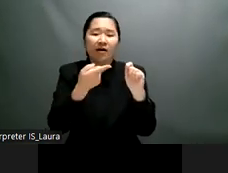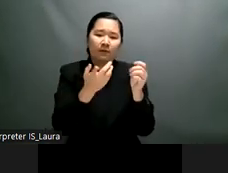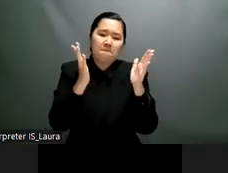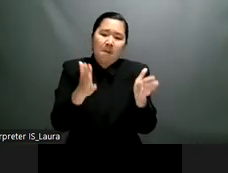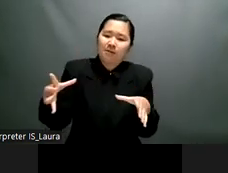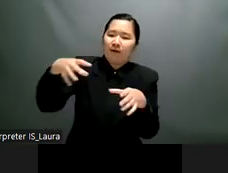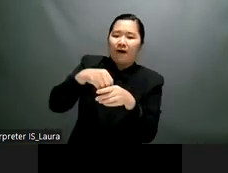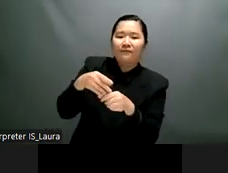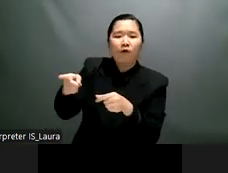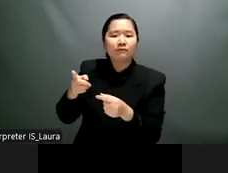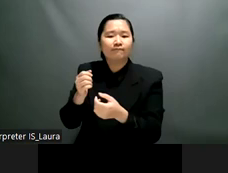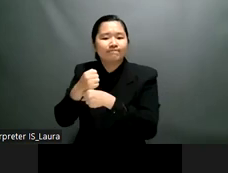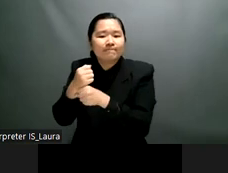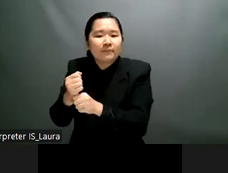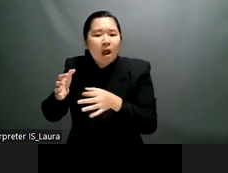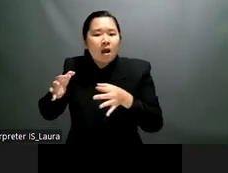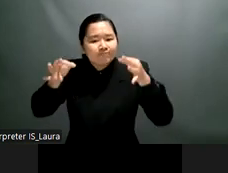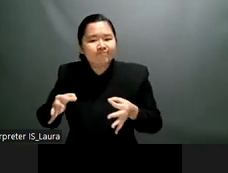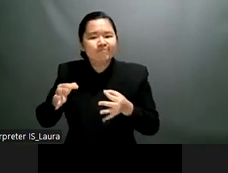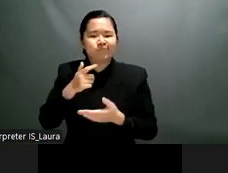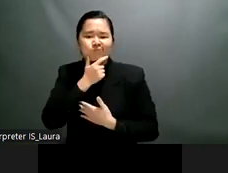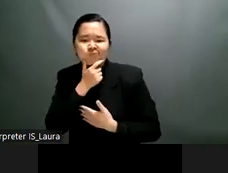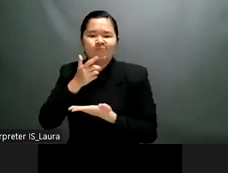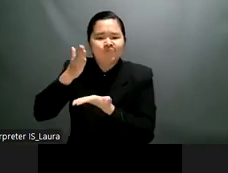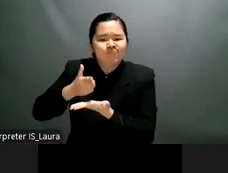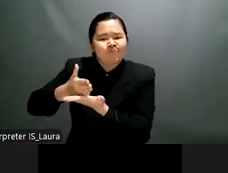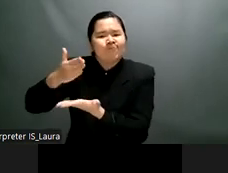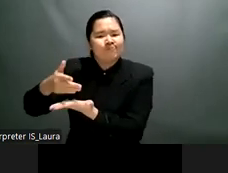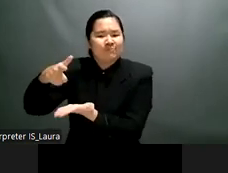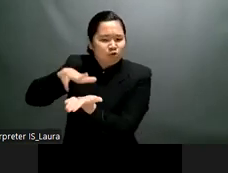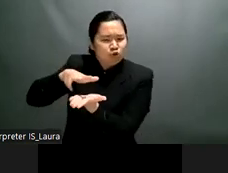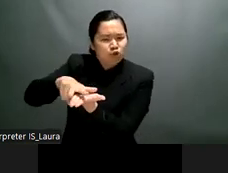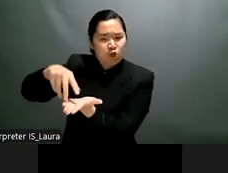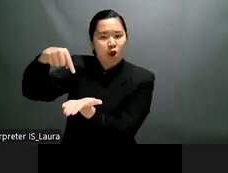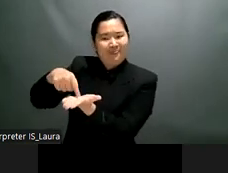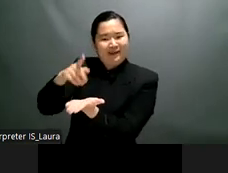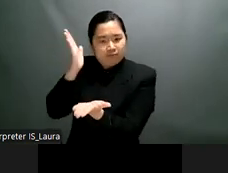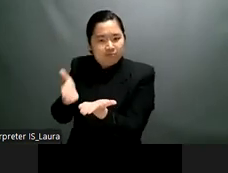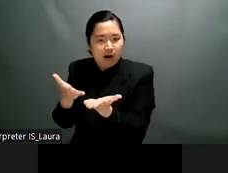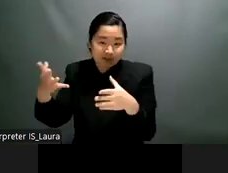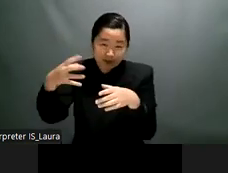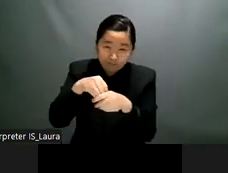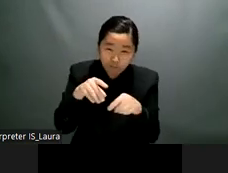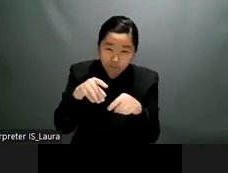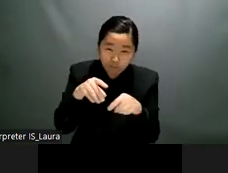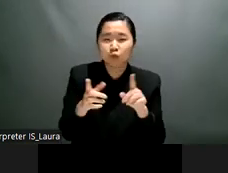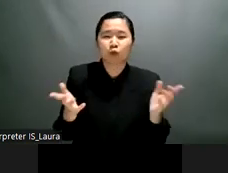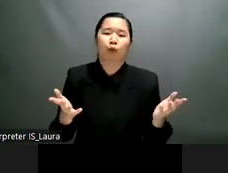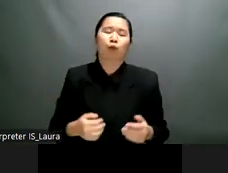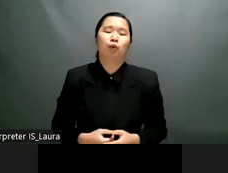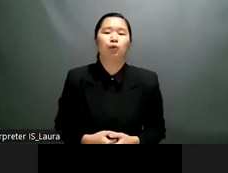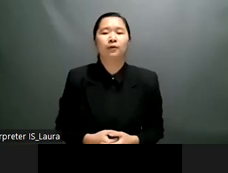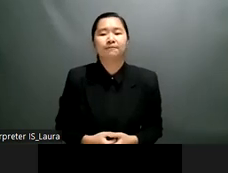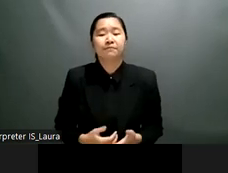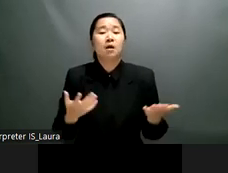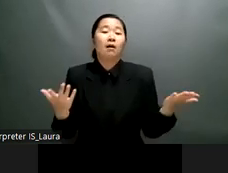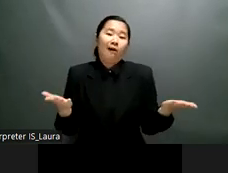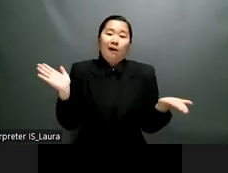of representatives organizations of persons with disabilities that participated in corp 26 and